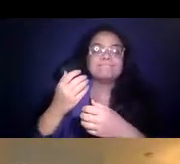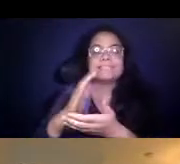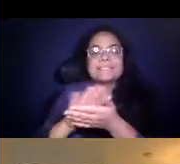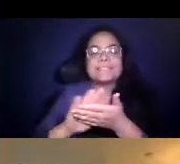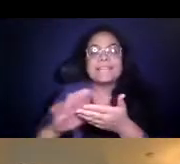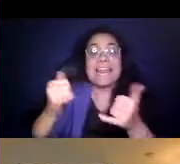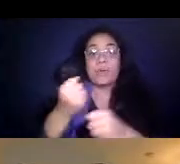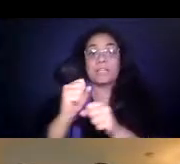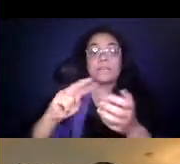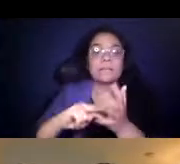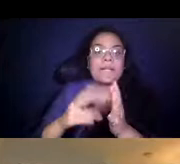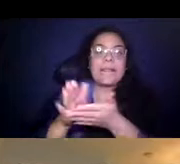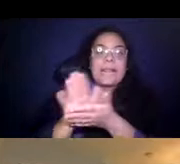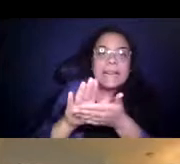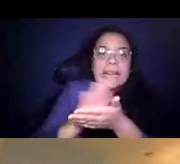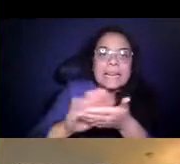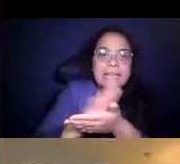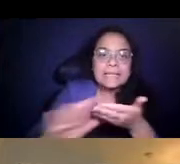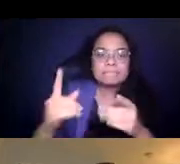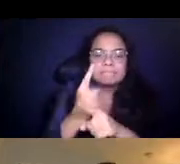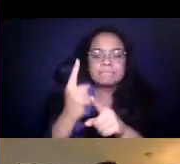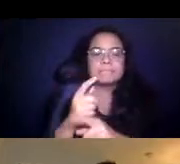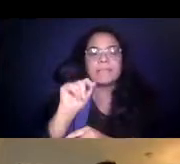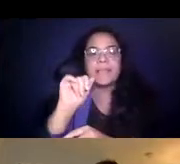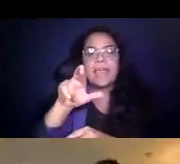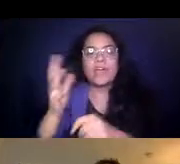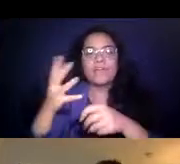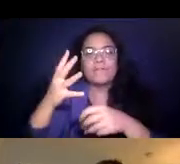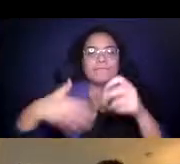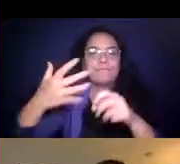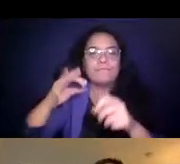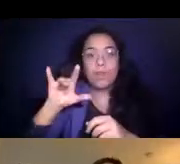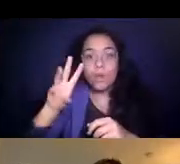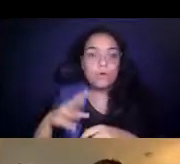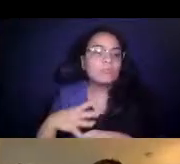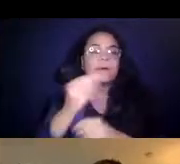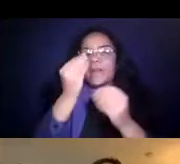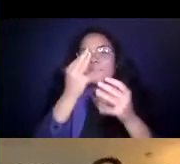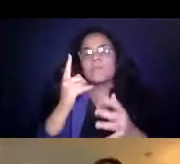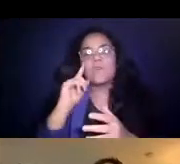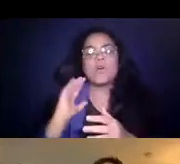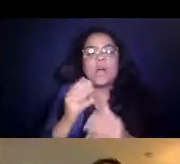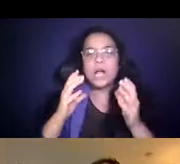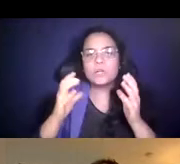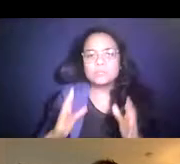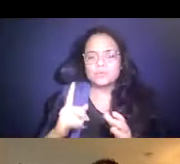14:21:30 It now includes airflow. 14:21:35 And it includes information for our customers about what we're doing.